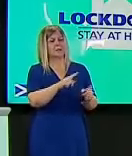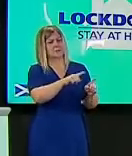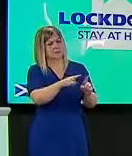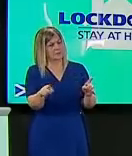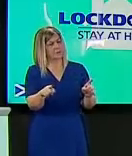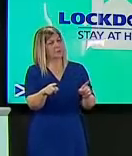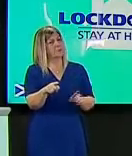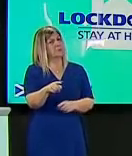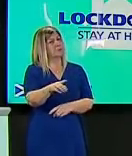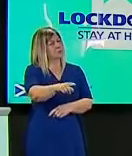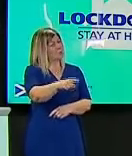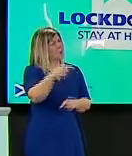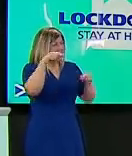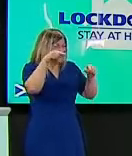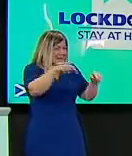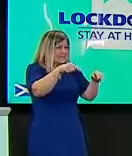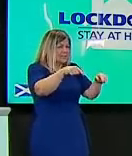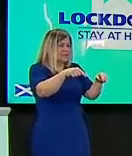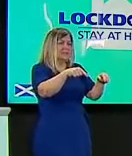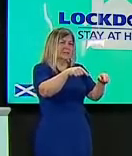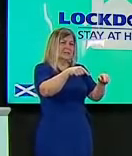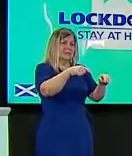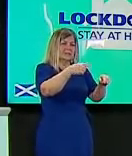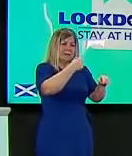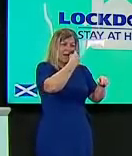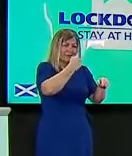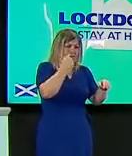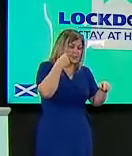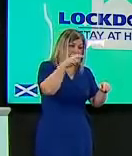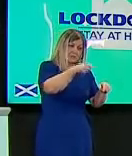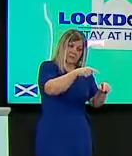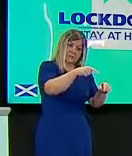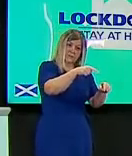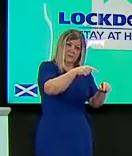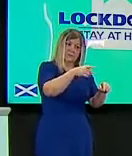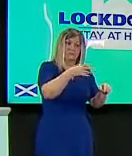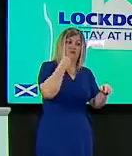kind of thing we could look at as an indication of whether there will be an acceleration of the